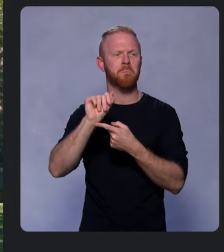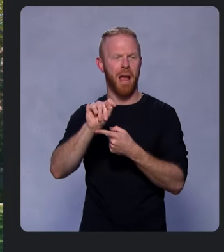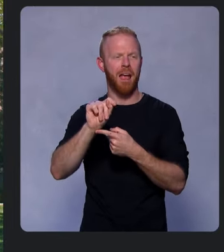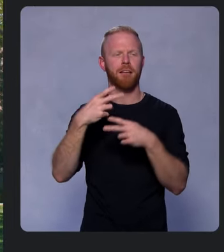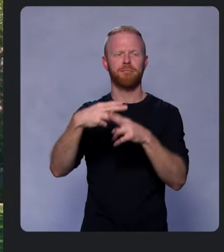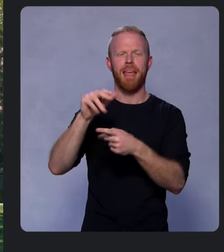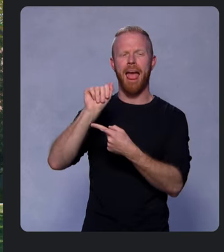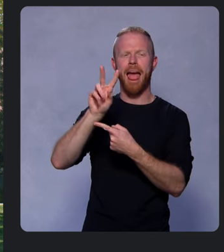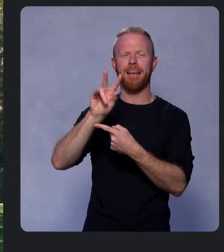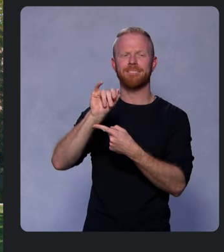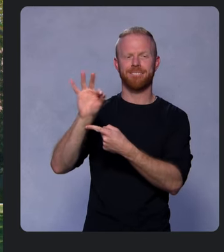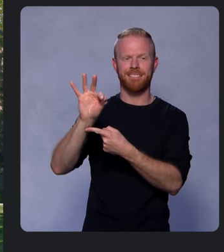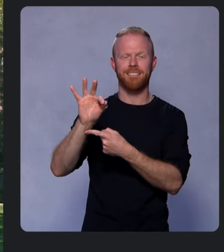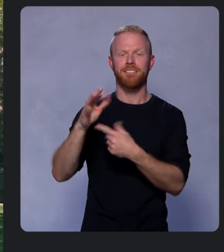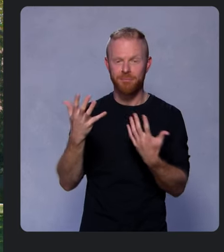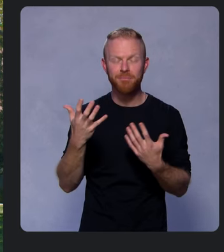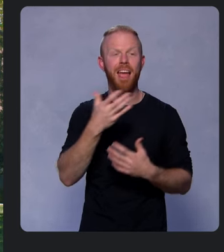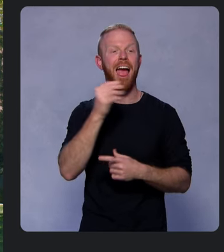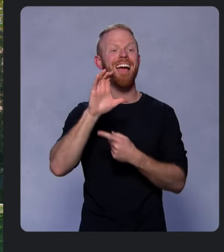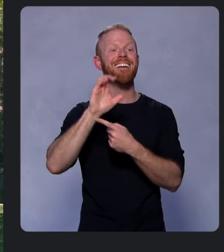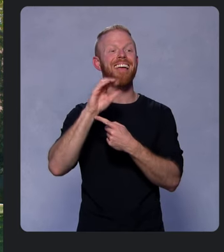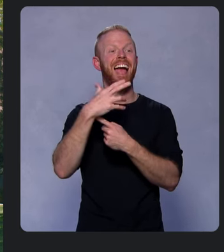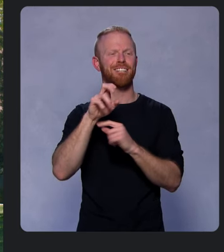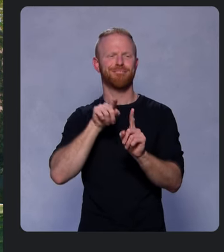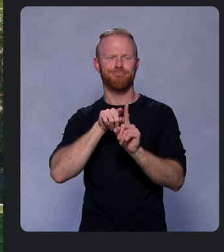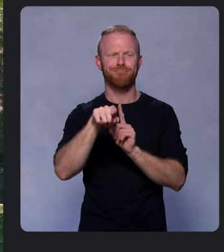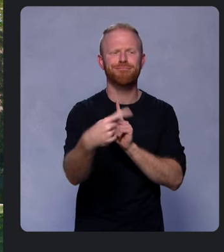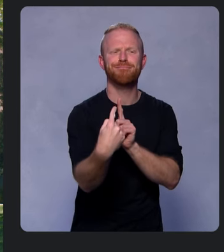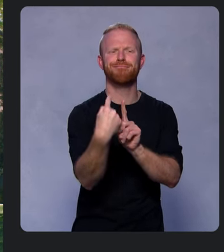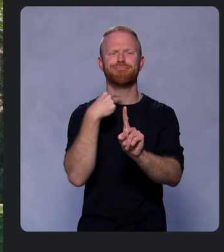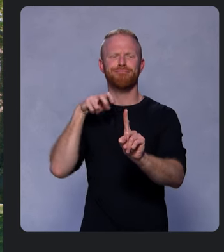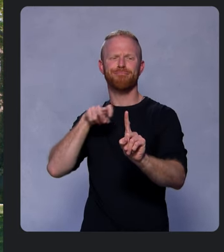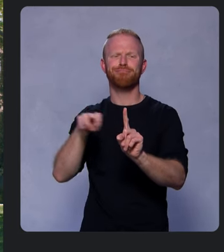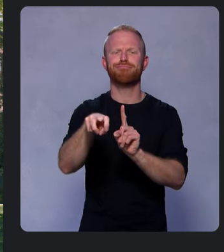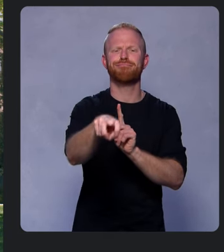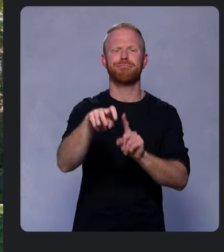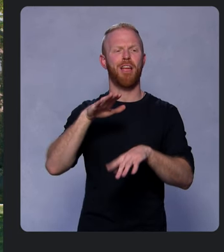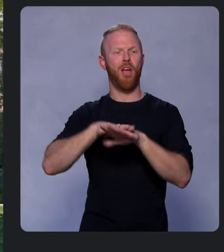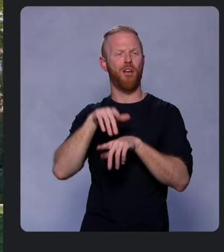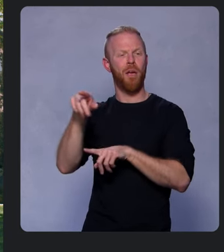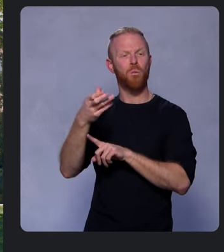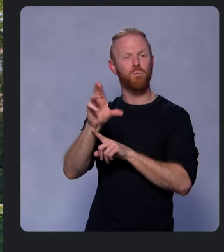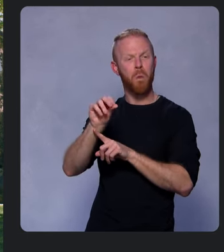and a back forward cache for instant navigations on Chrome, Android, and soon all Chrome versions.